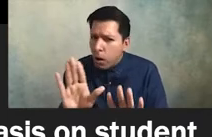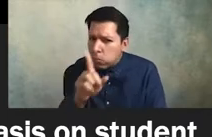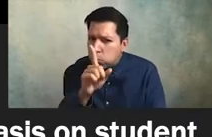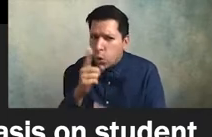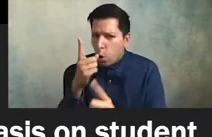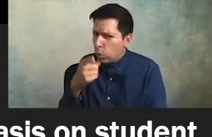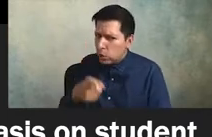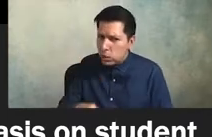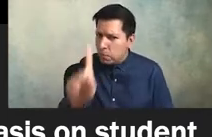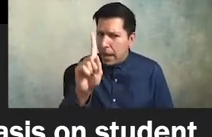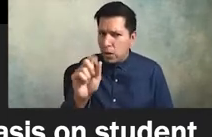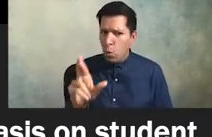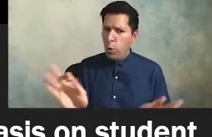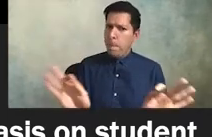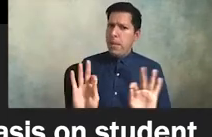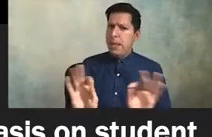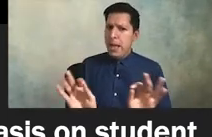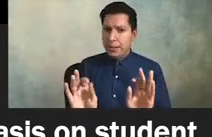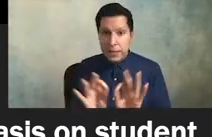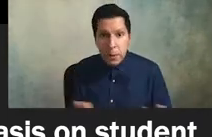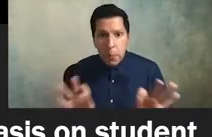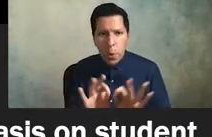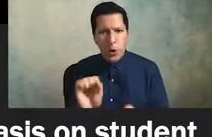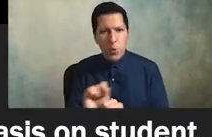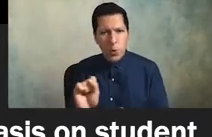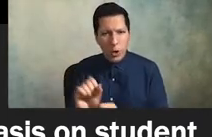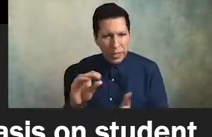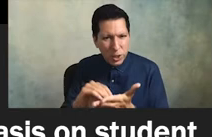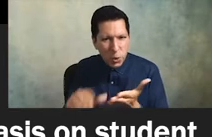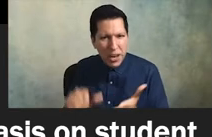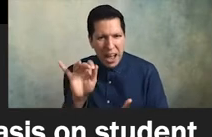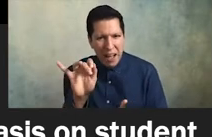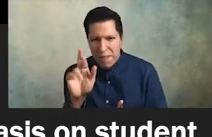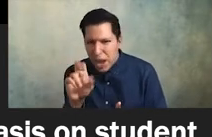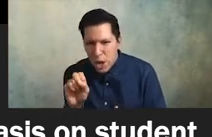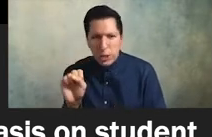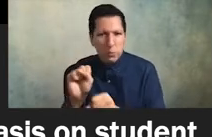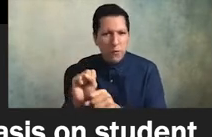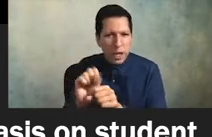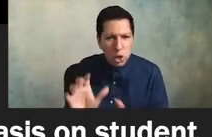otherwise minimize the important work of student affairs professionals or culture center directors